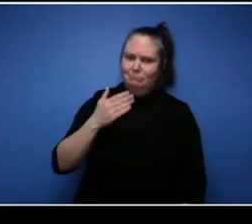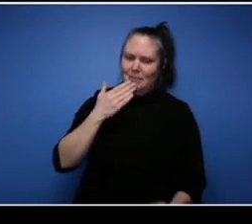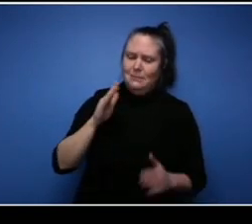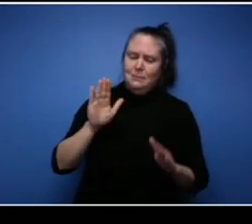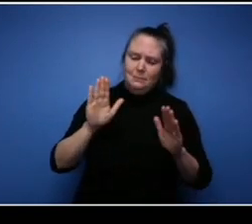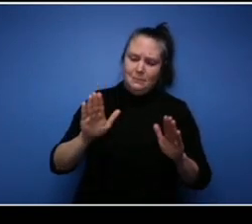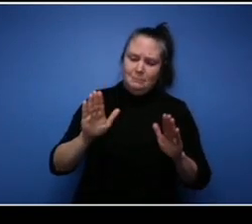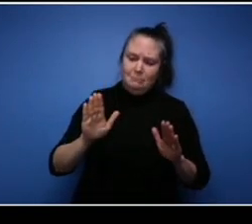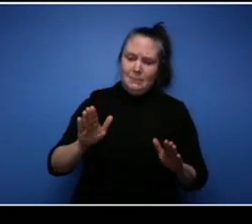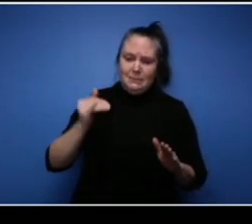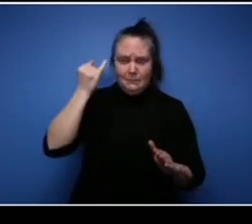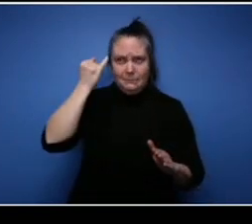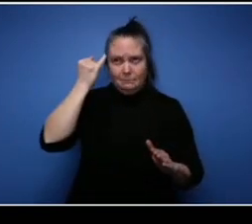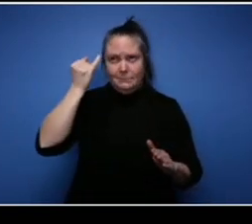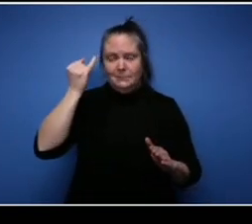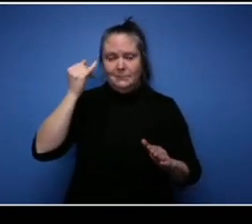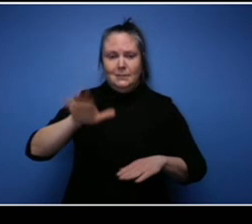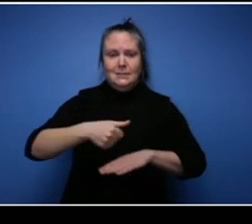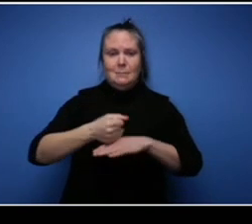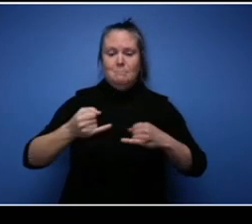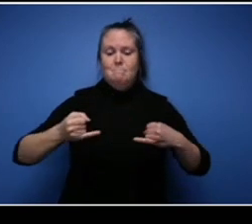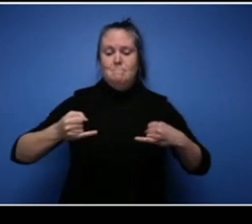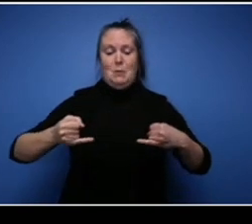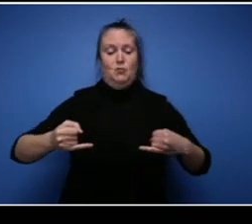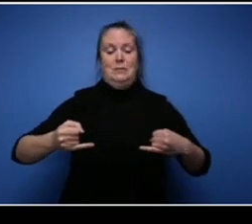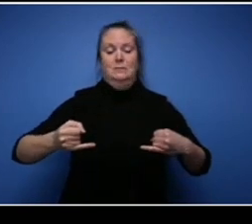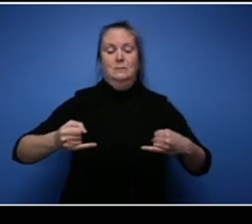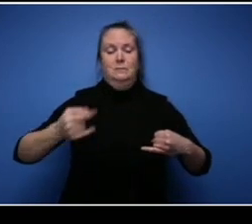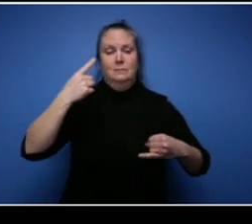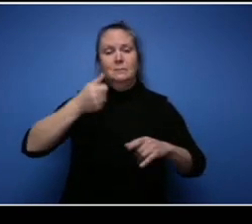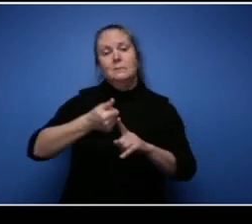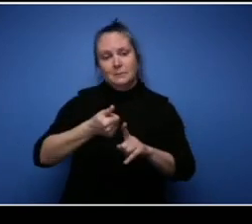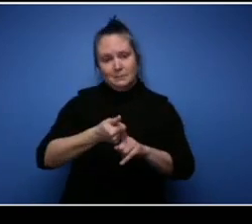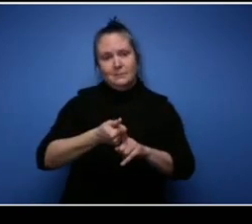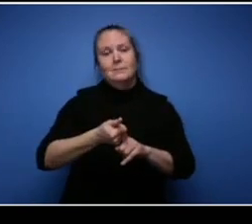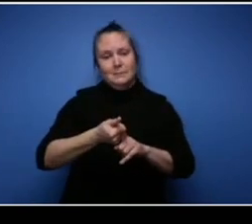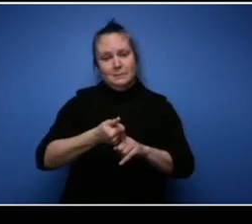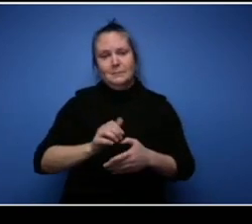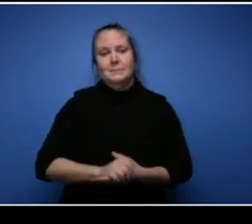that's so important and having the discipline to get up and get dressed every day even though